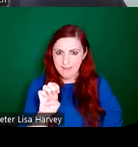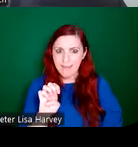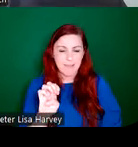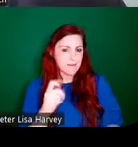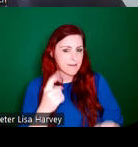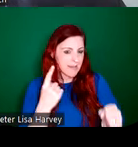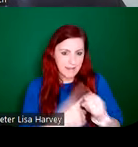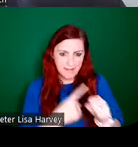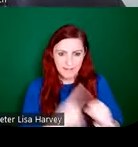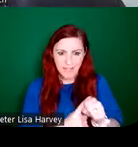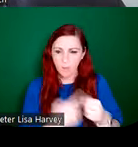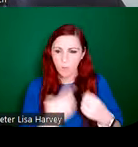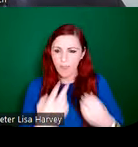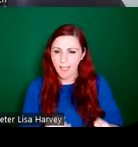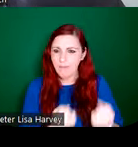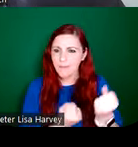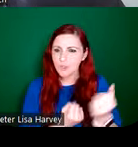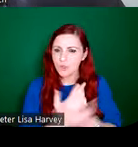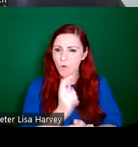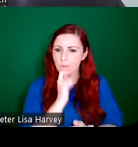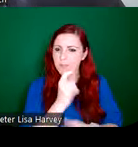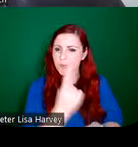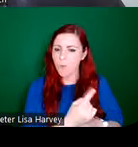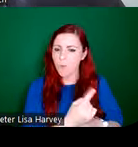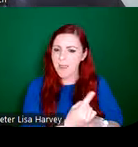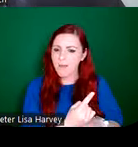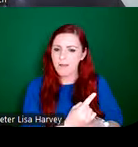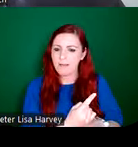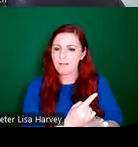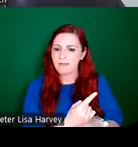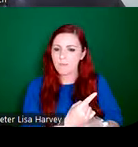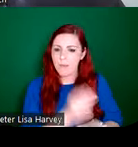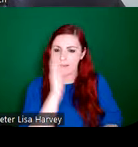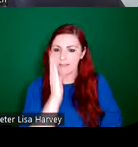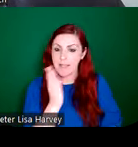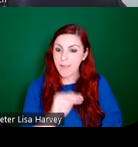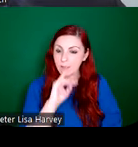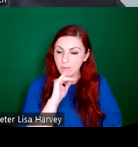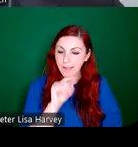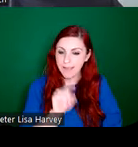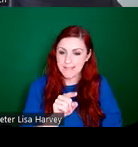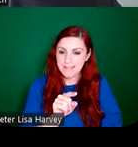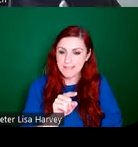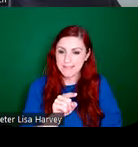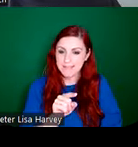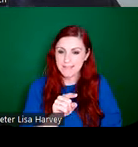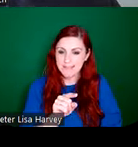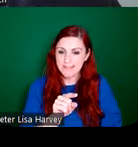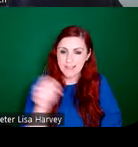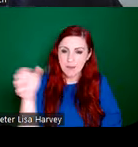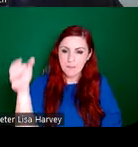narrative here, where the, the St. Patrick is baptising the pagan daughters of